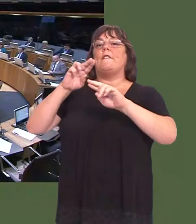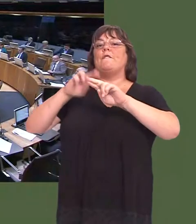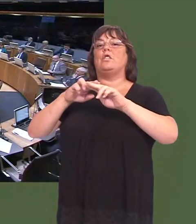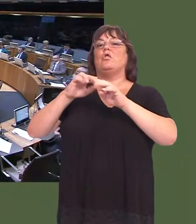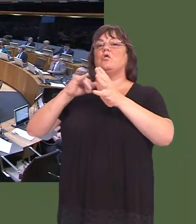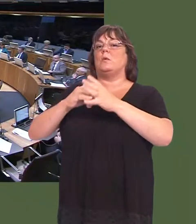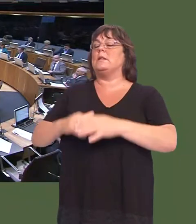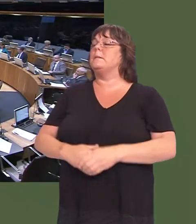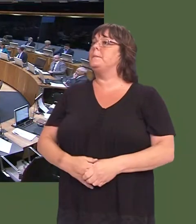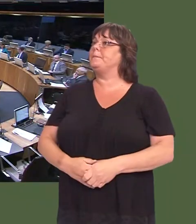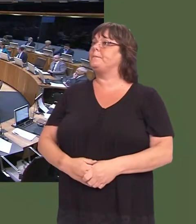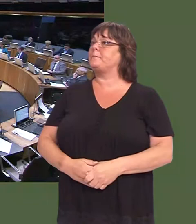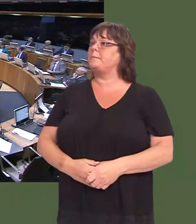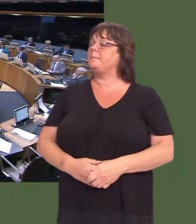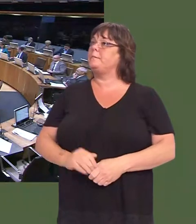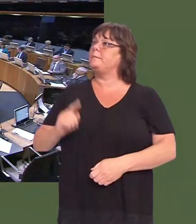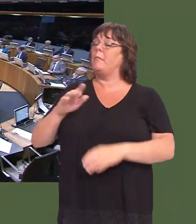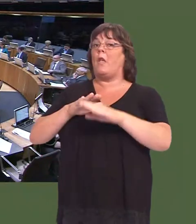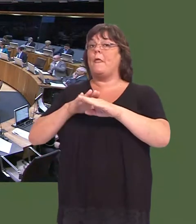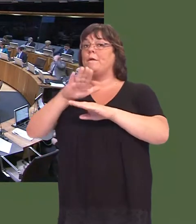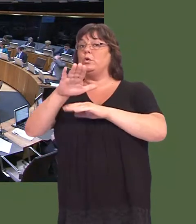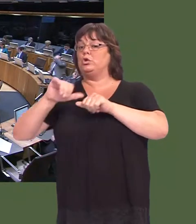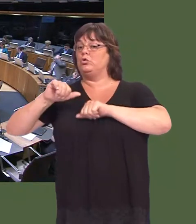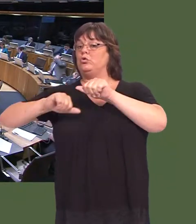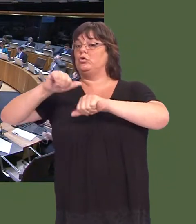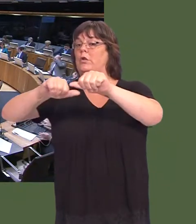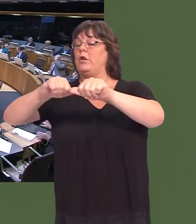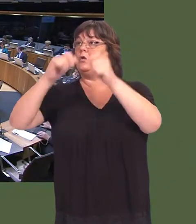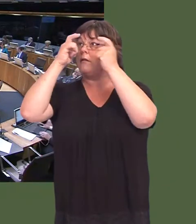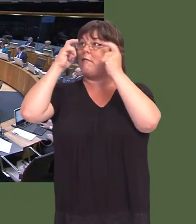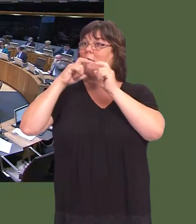Janet Finch-Saunders: First Minister, the future generations Act is referenced widely